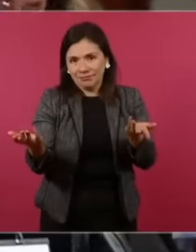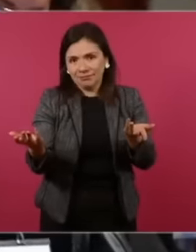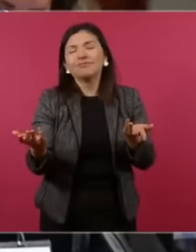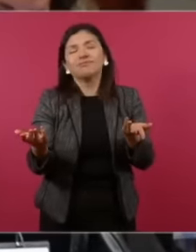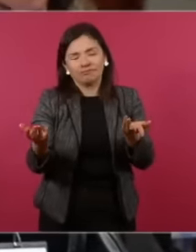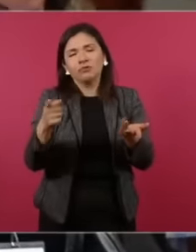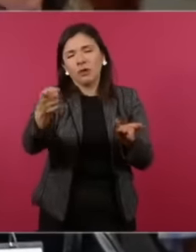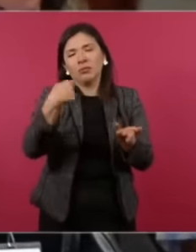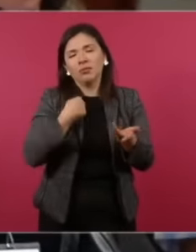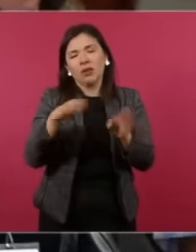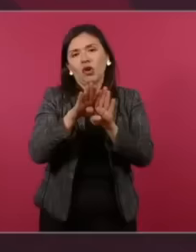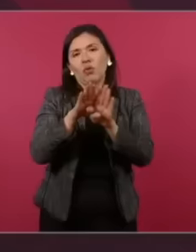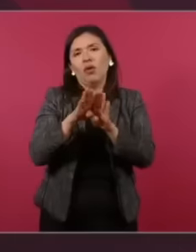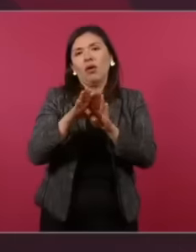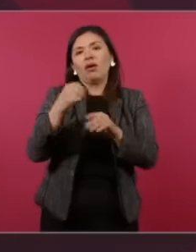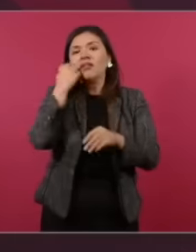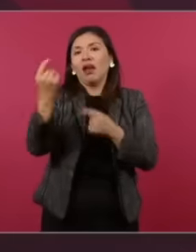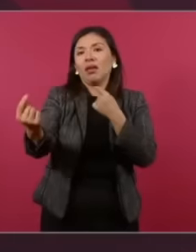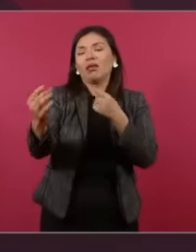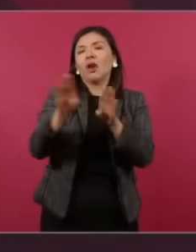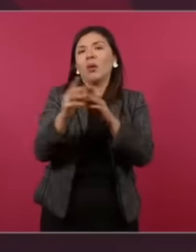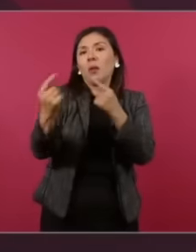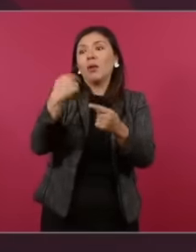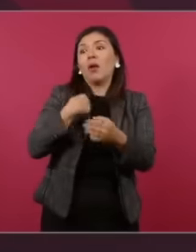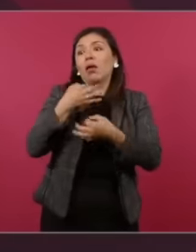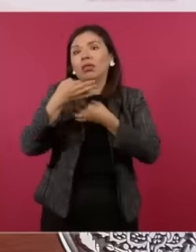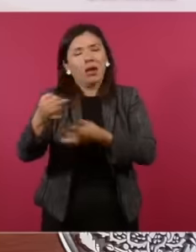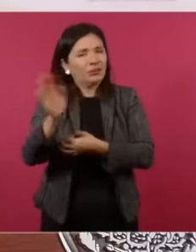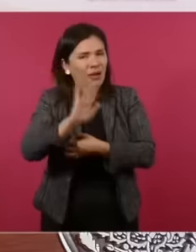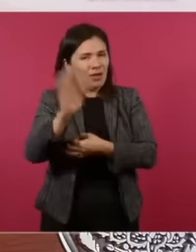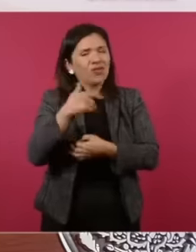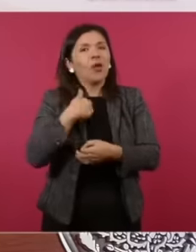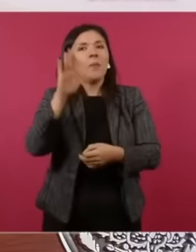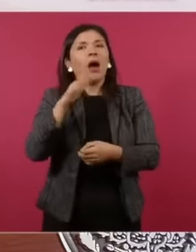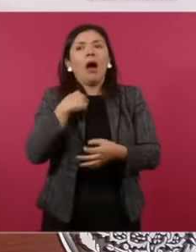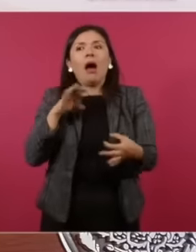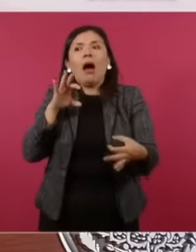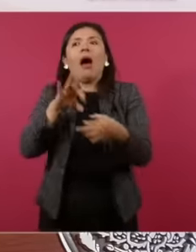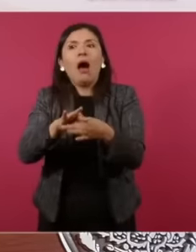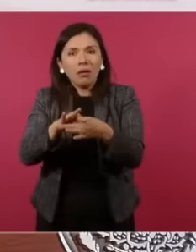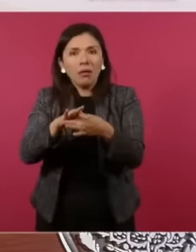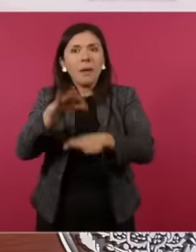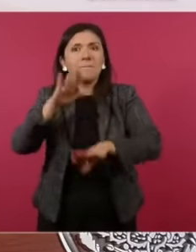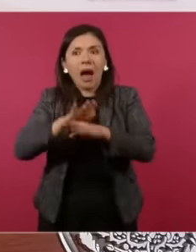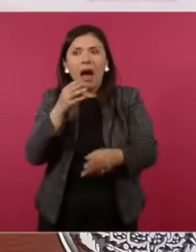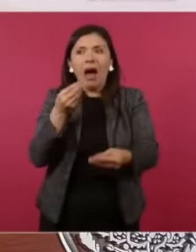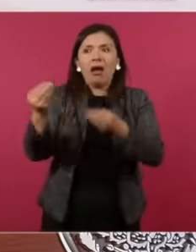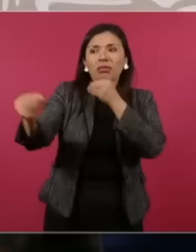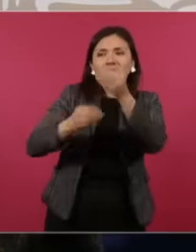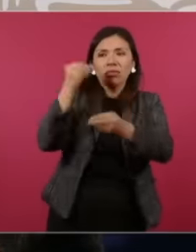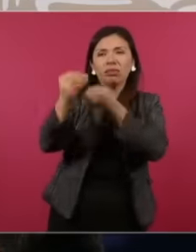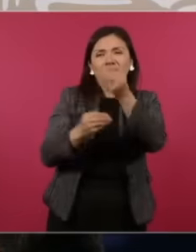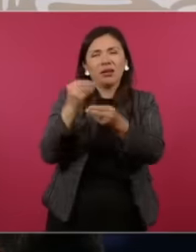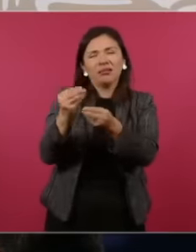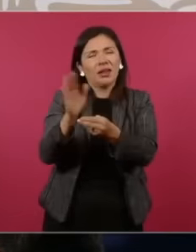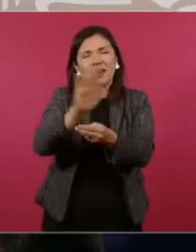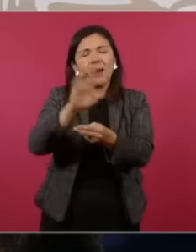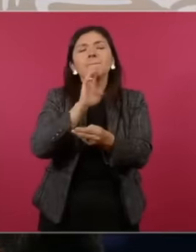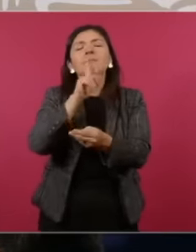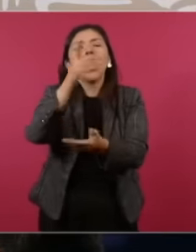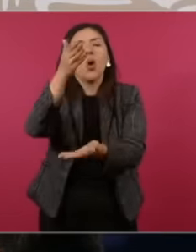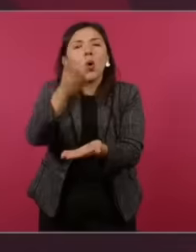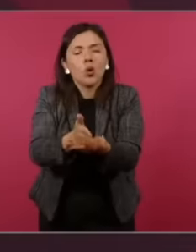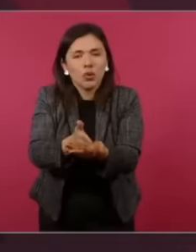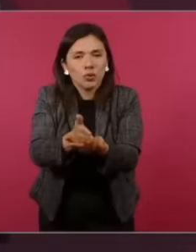yes I am hooking I am getting hooked and we better go to leave it there No president